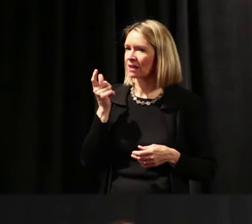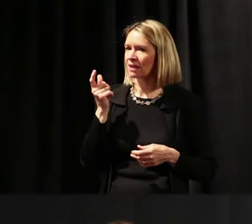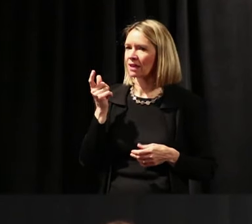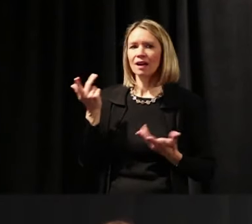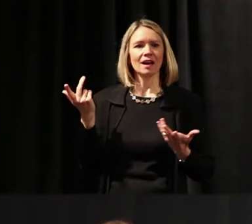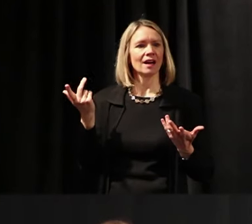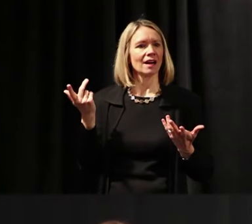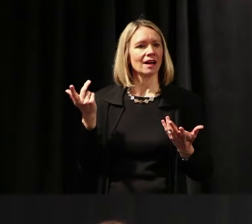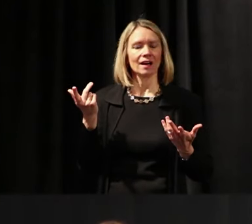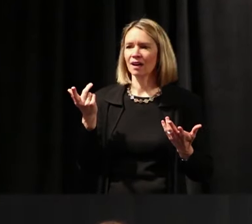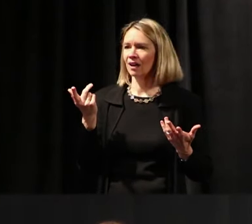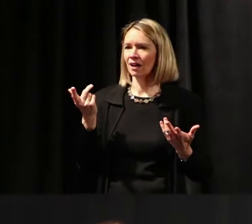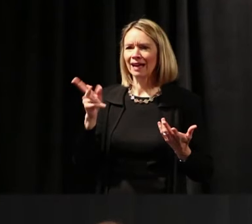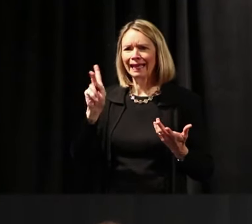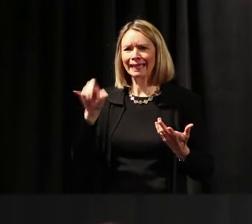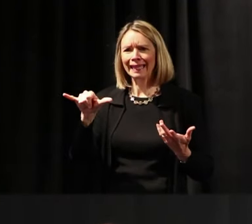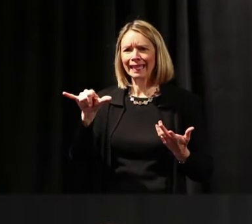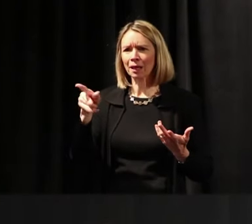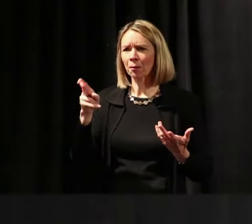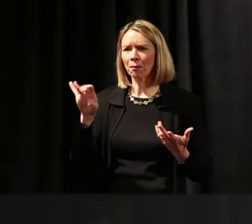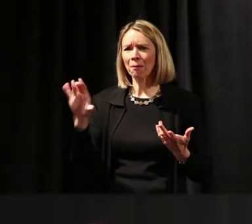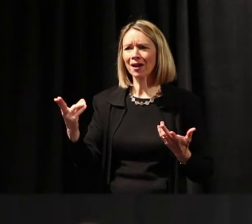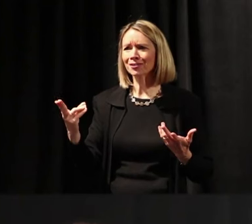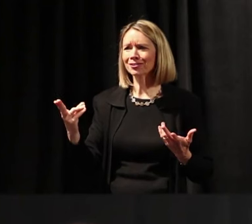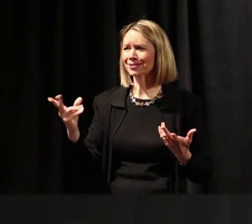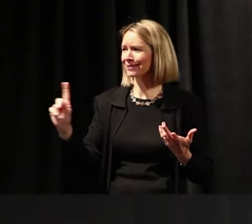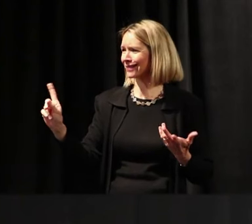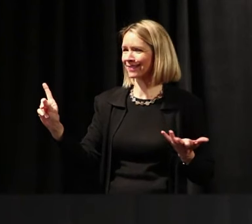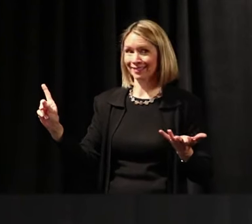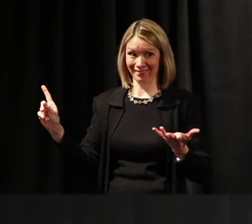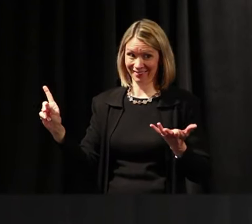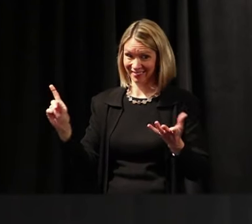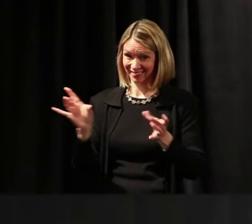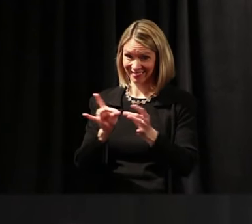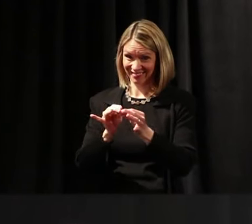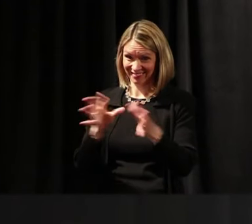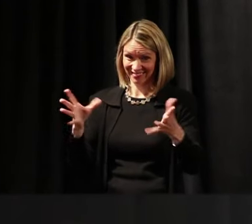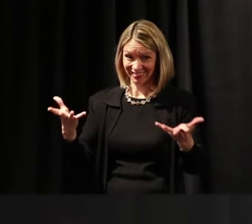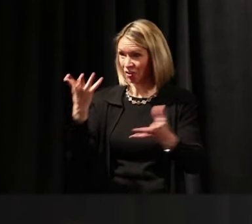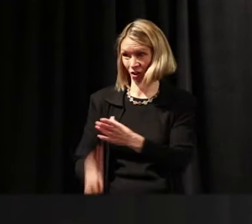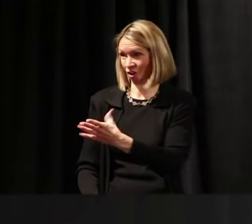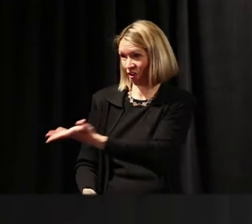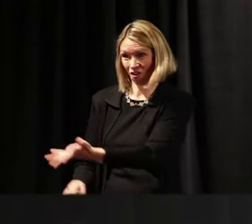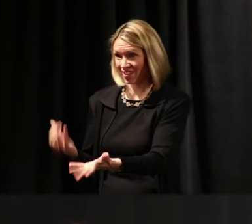Who has a key punch job? There aren't any more. We have to teach our kids to be flexible, be adaptable